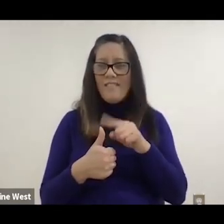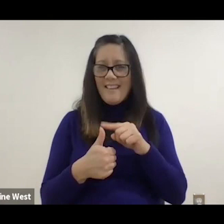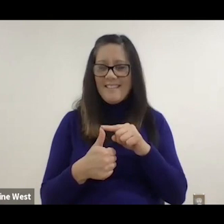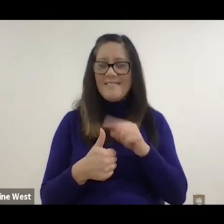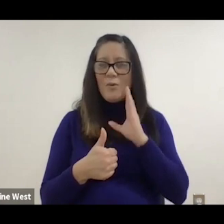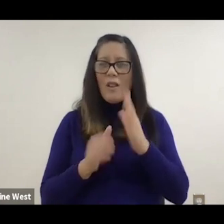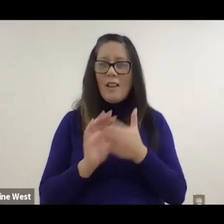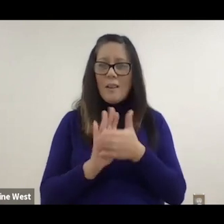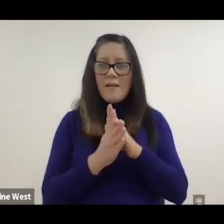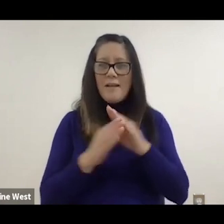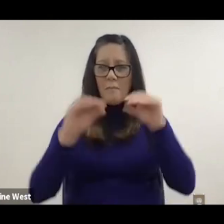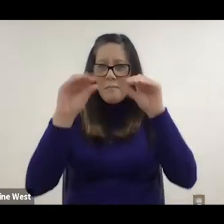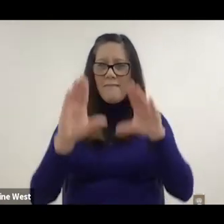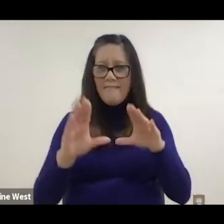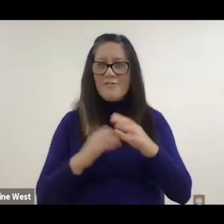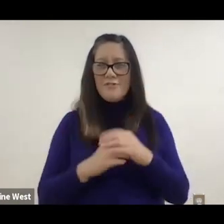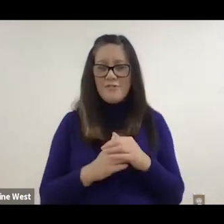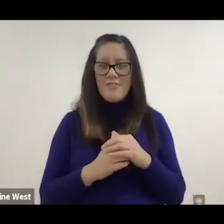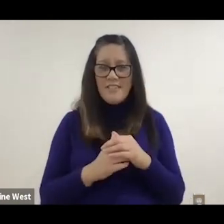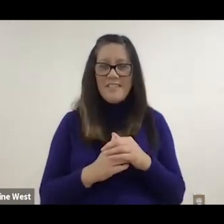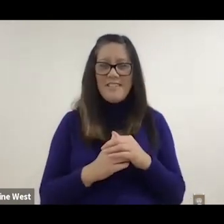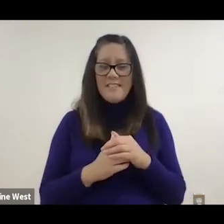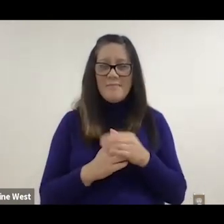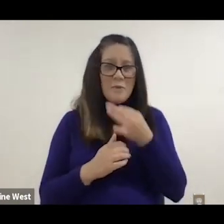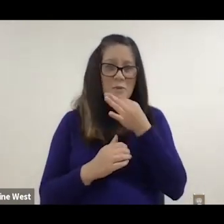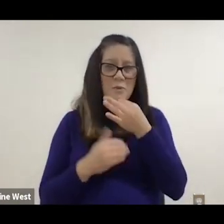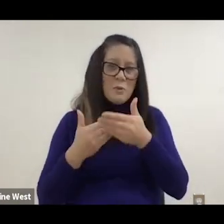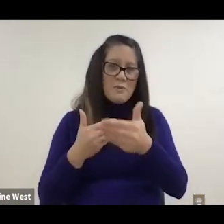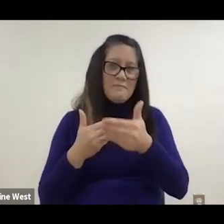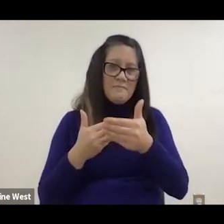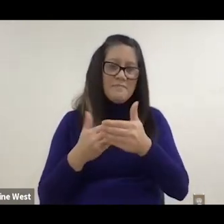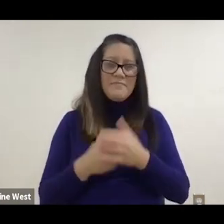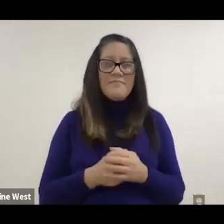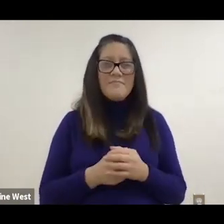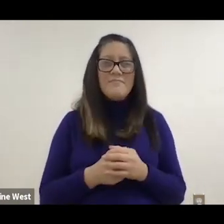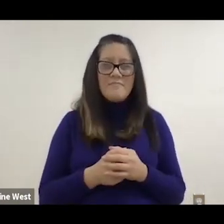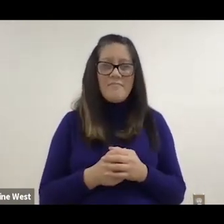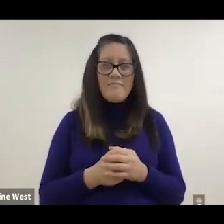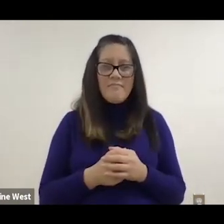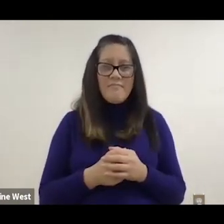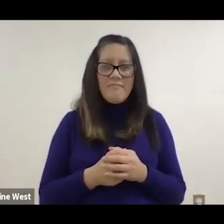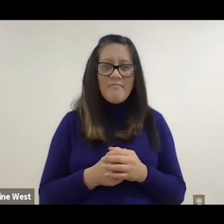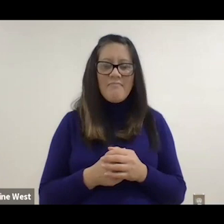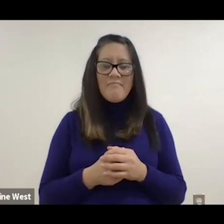will be a professor and few in there in the near future and he